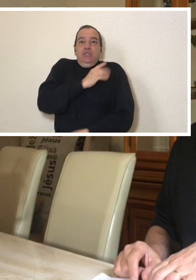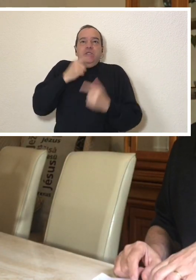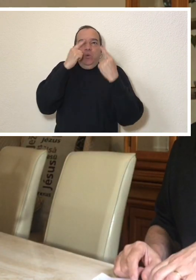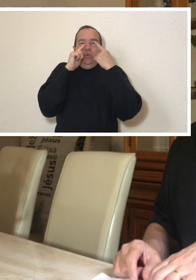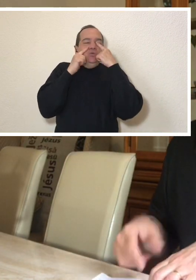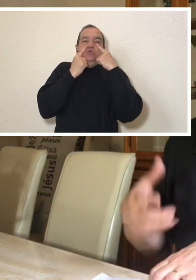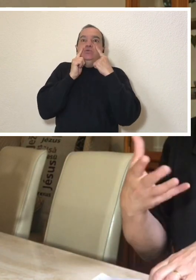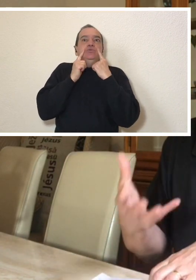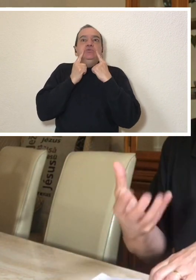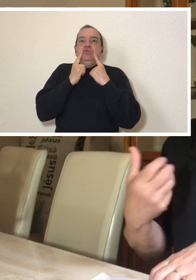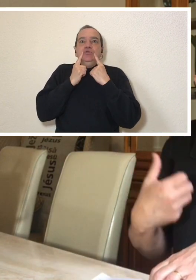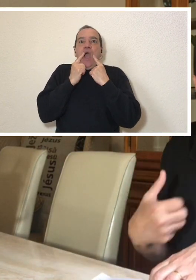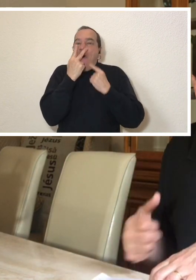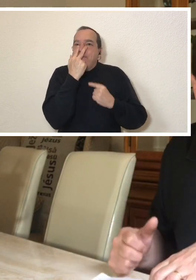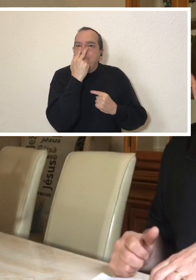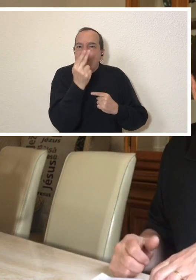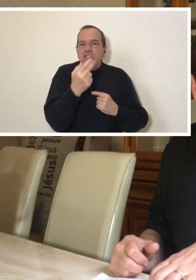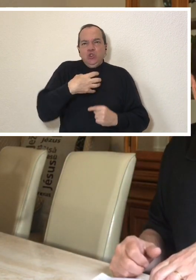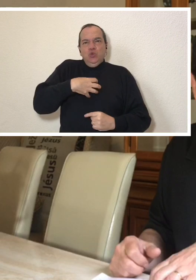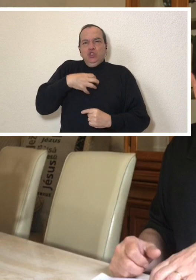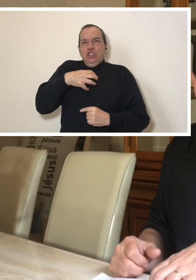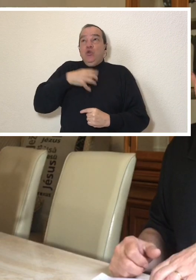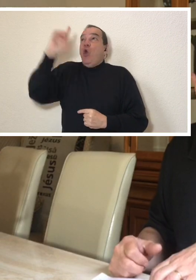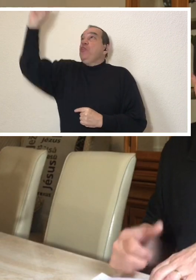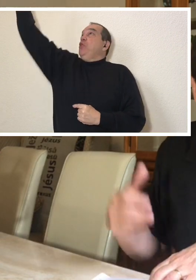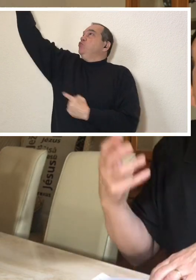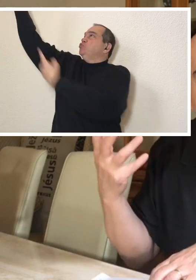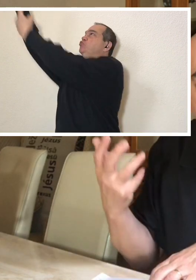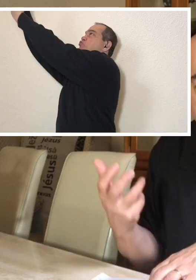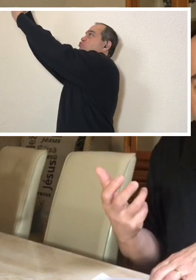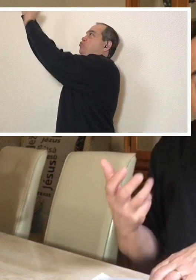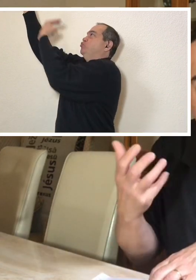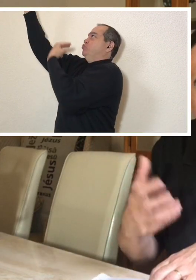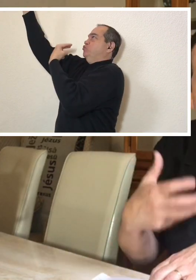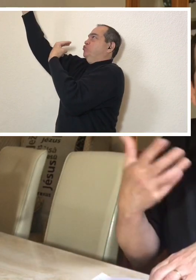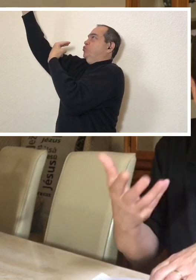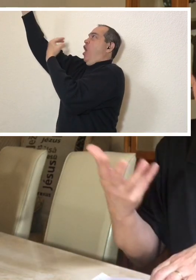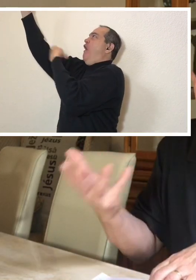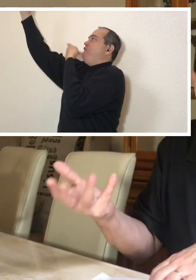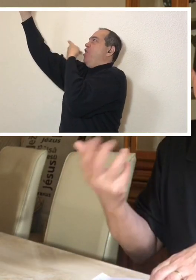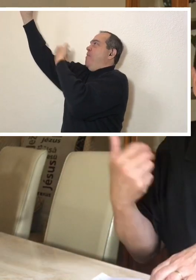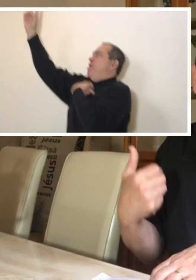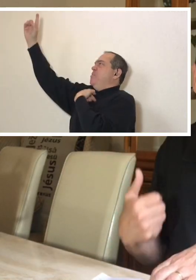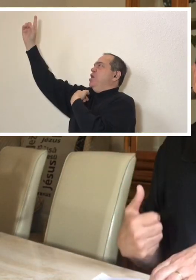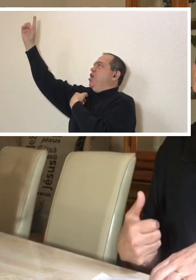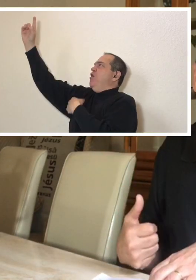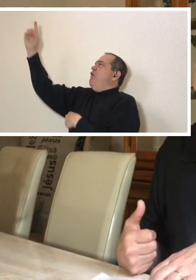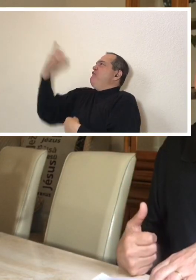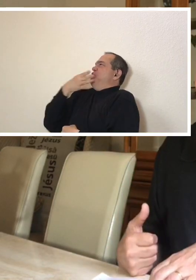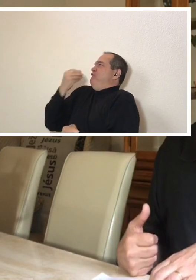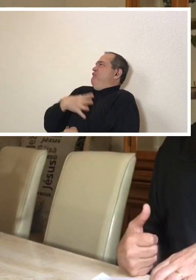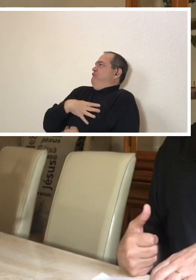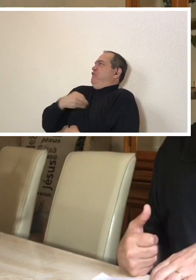a very big emotion came into my heart and it's like I was listening to the Voice of God speaking to me